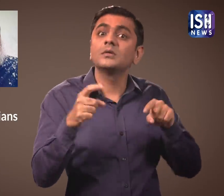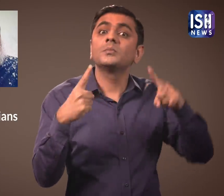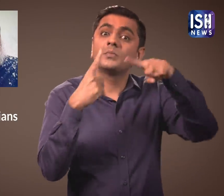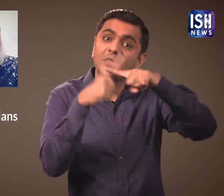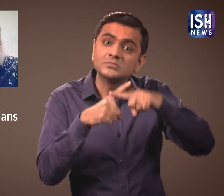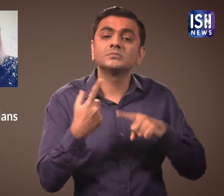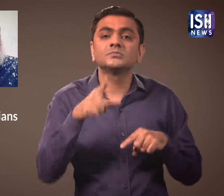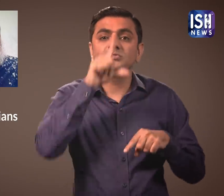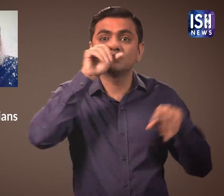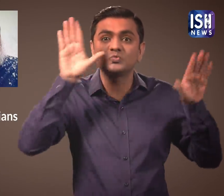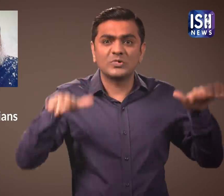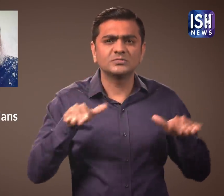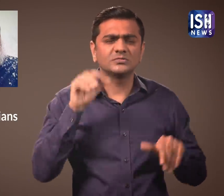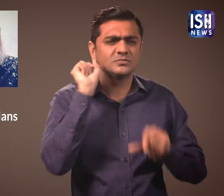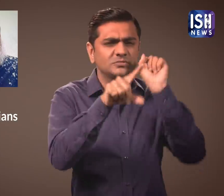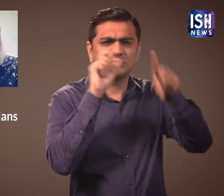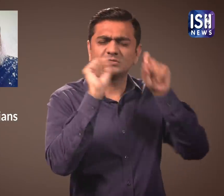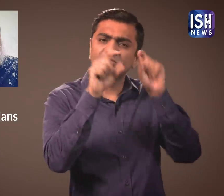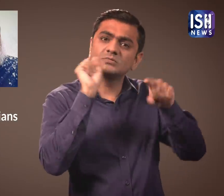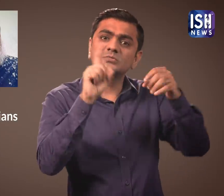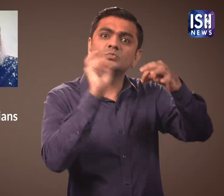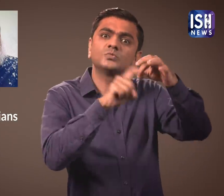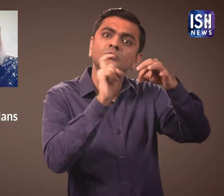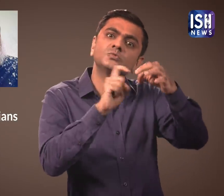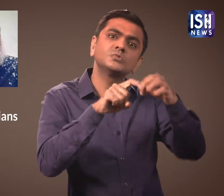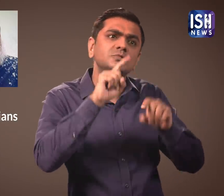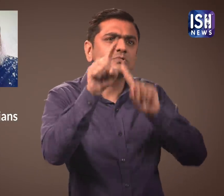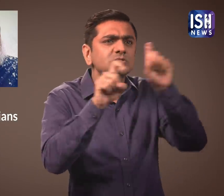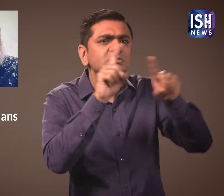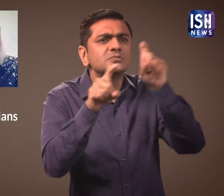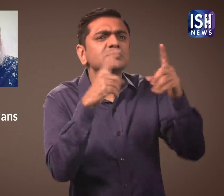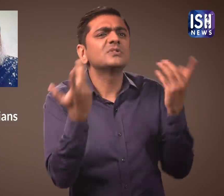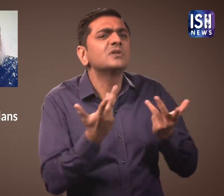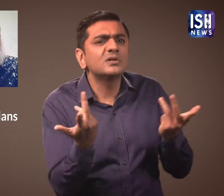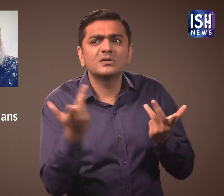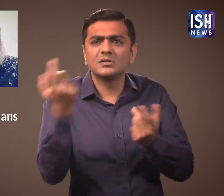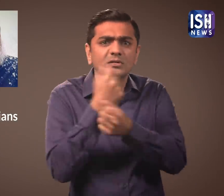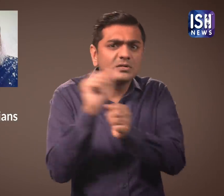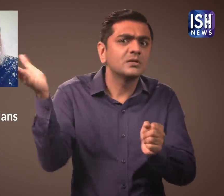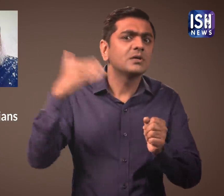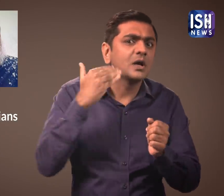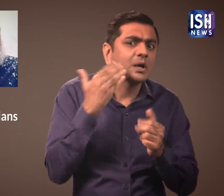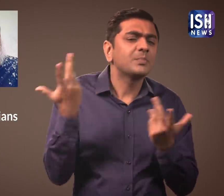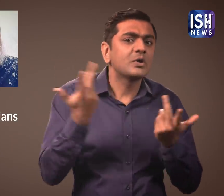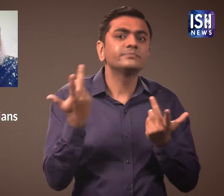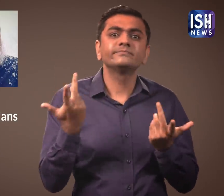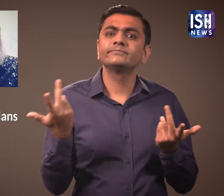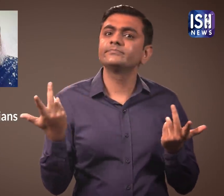They kept questioning about their release on Twitter as well.